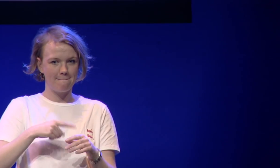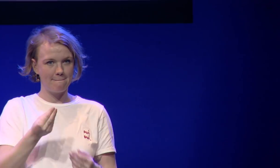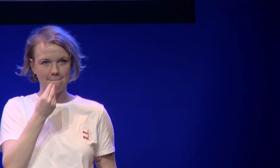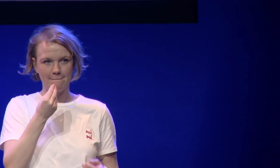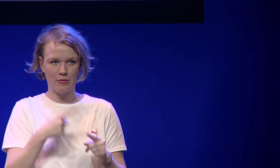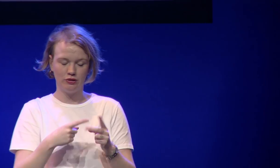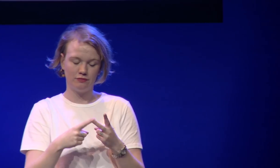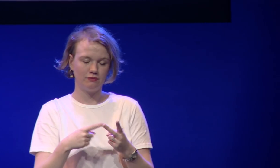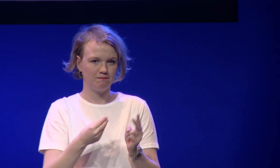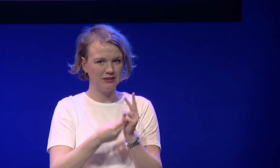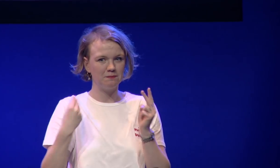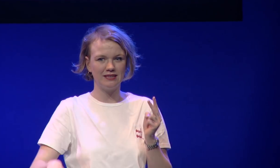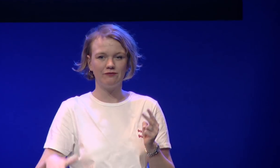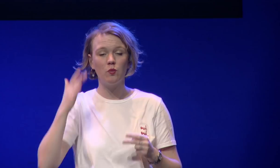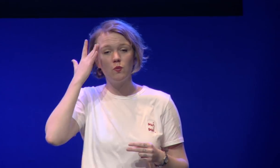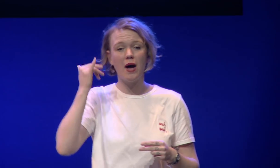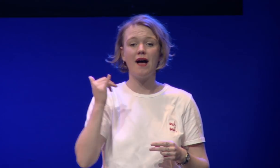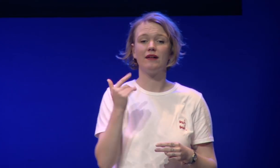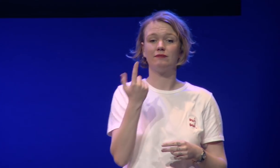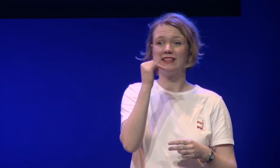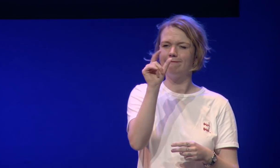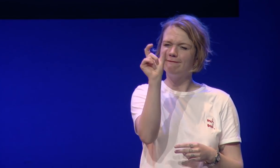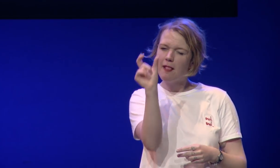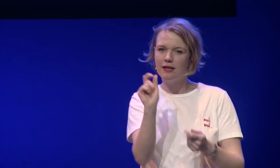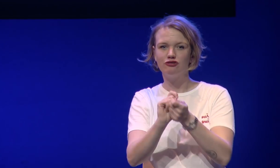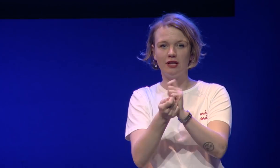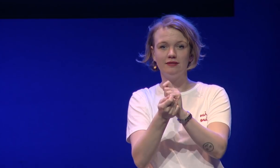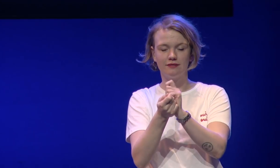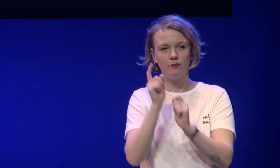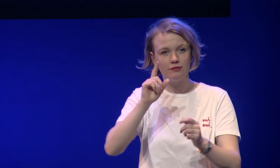good but it's also very costly and takes a lot of time because if something